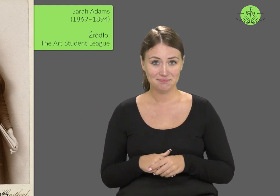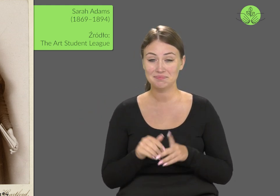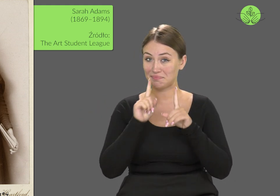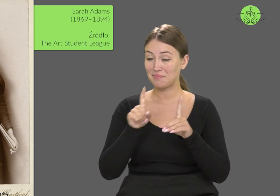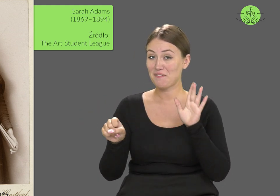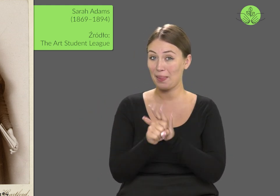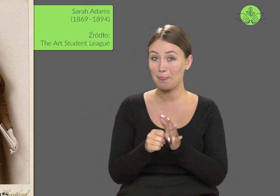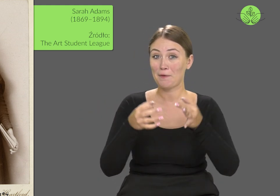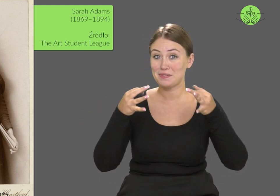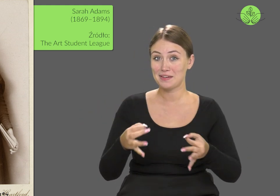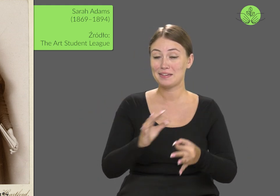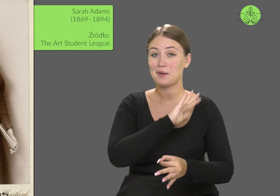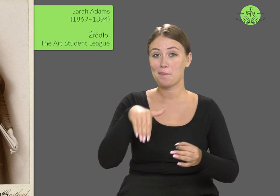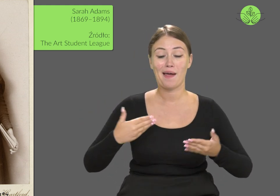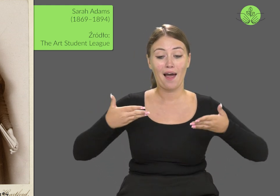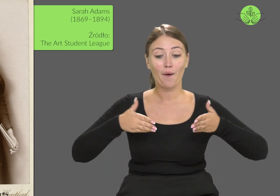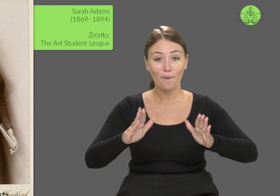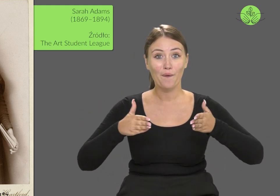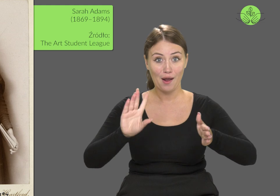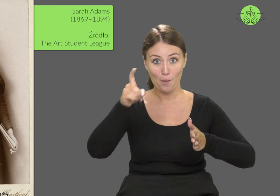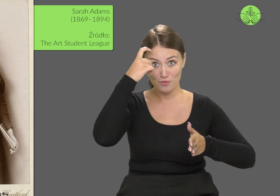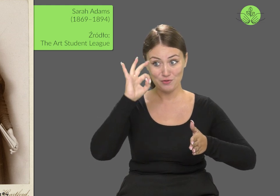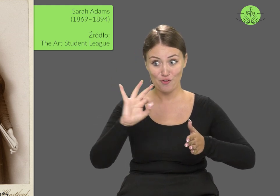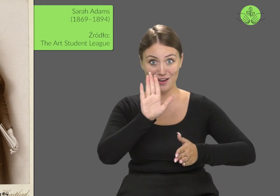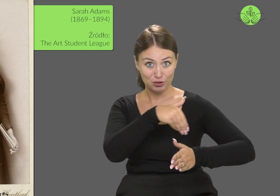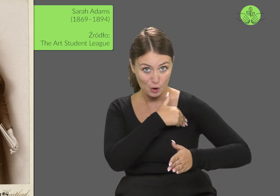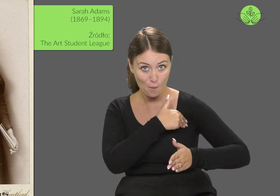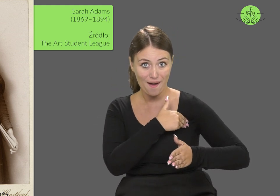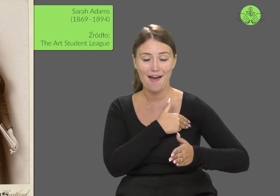To this day, two portraits painted by Sarah Adams